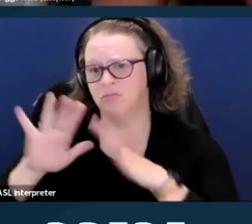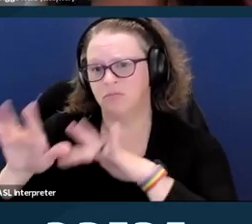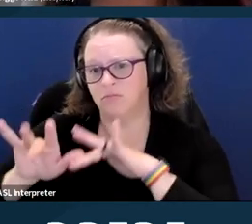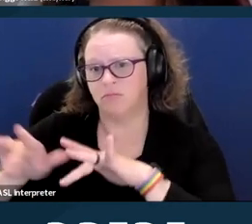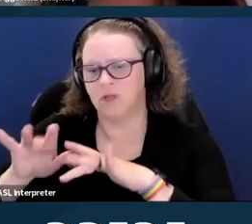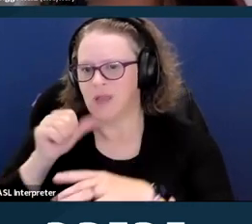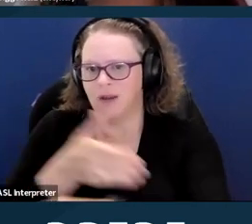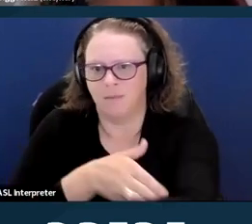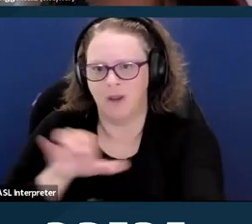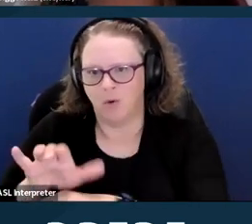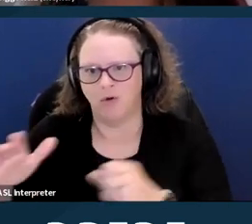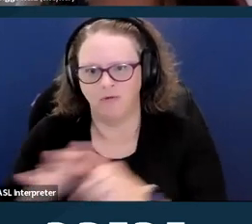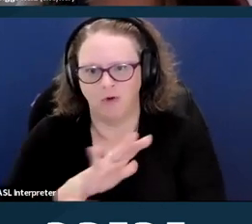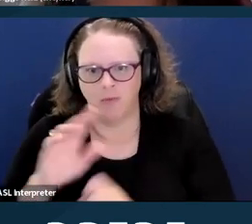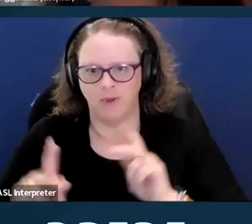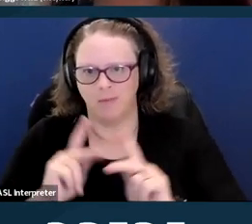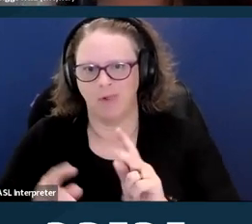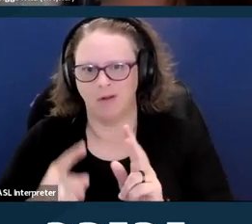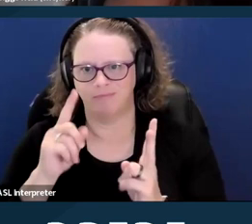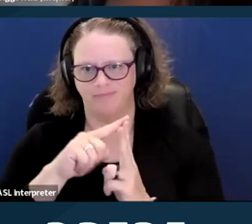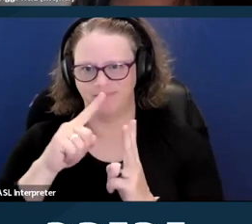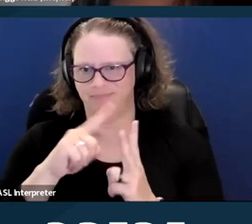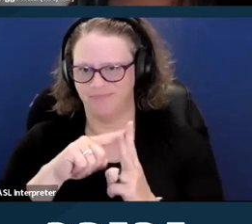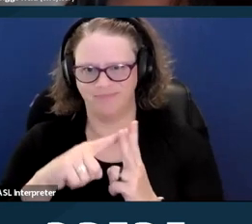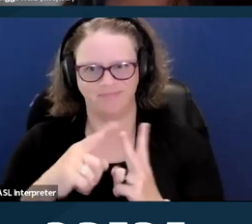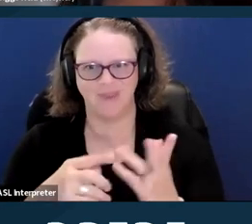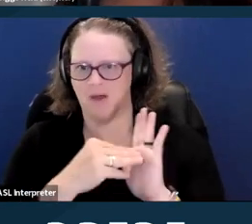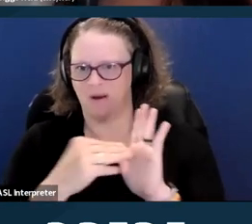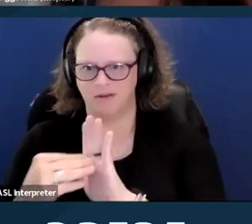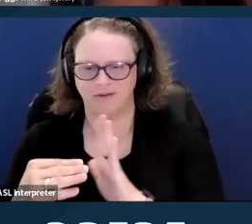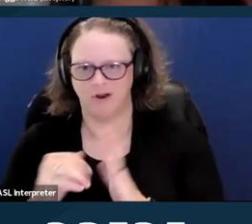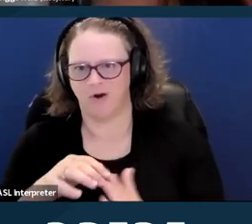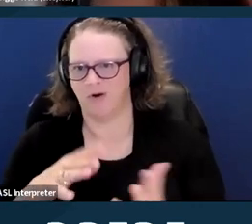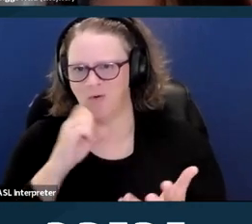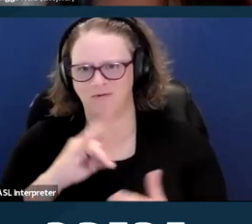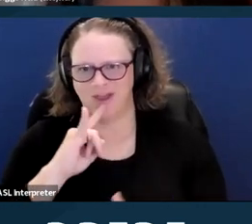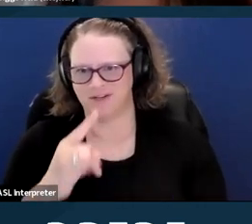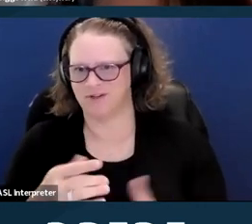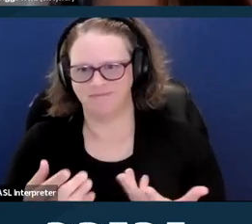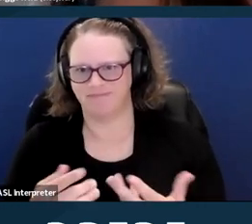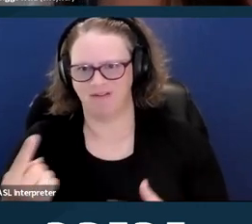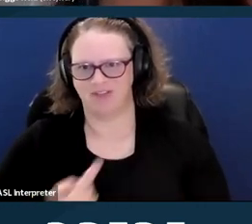Both of these models are outdated and offensive and not empowering of the disability community